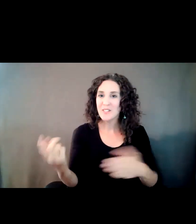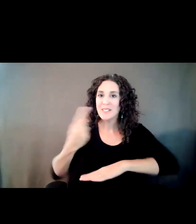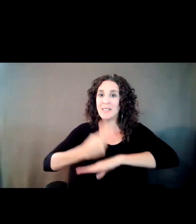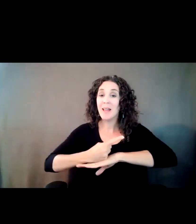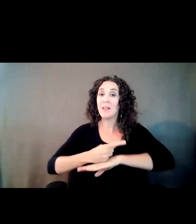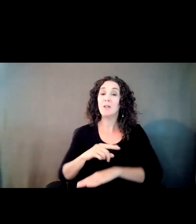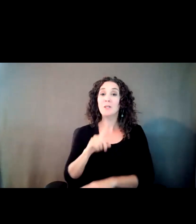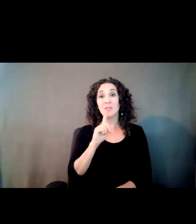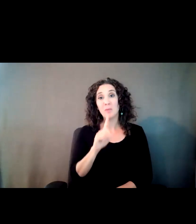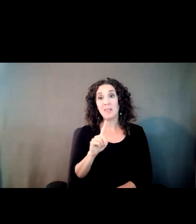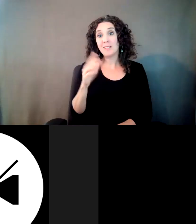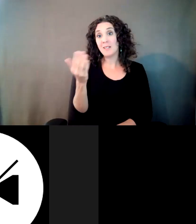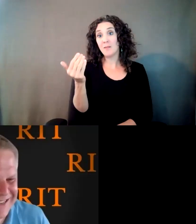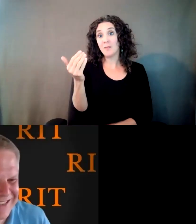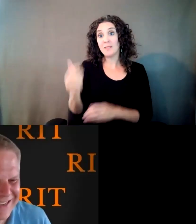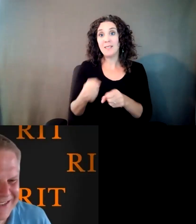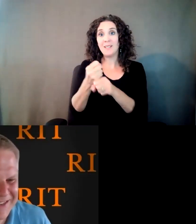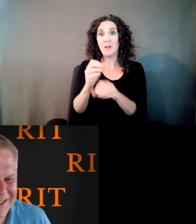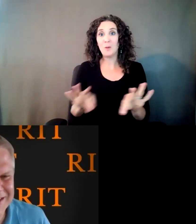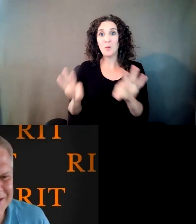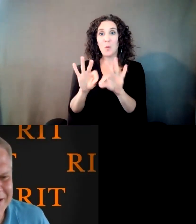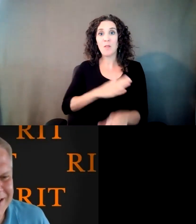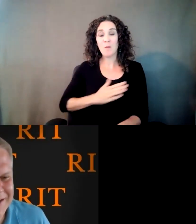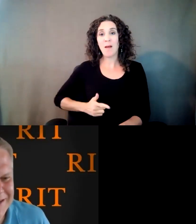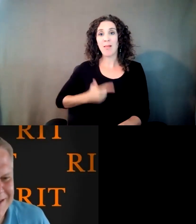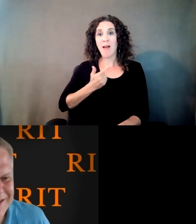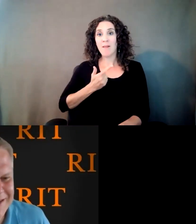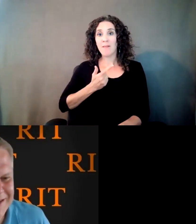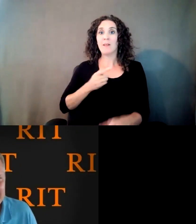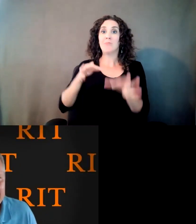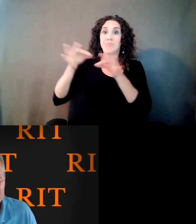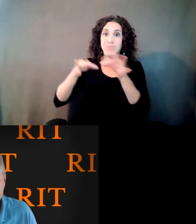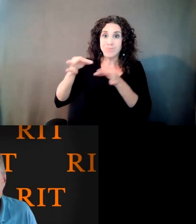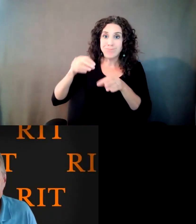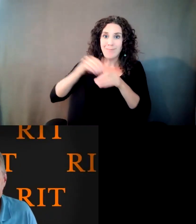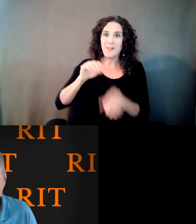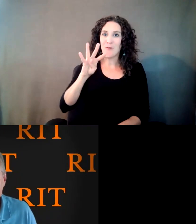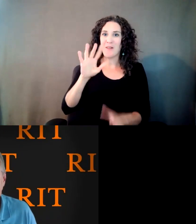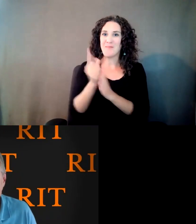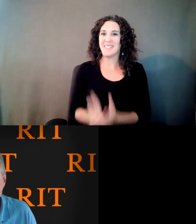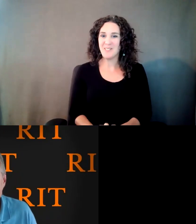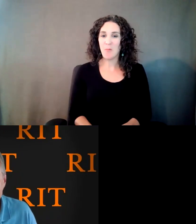minutes. RON GOLDBERG: Great. If anybody has questions,